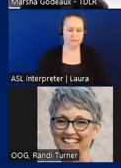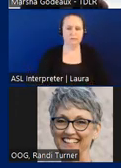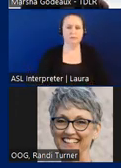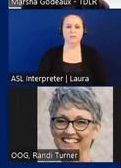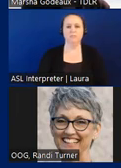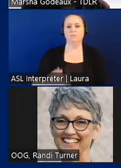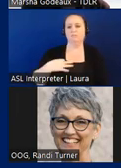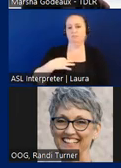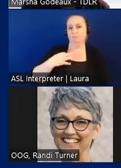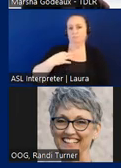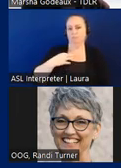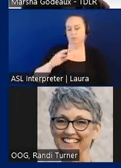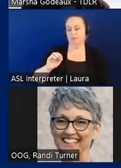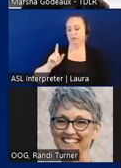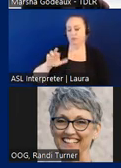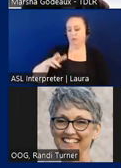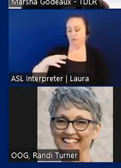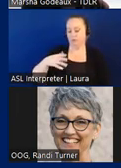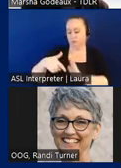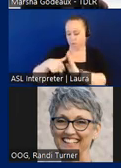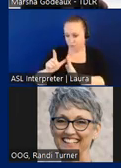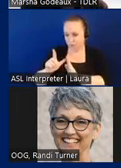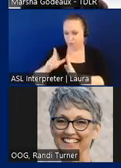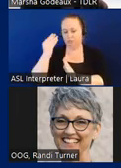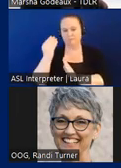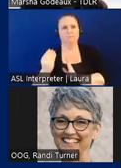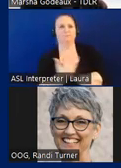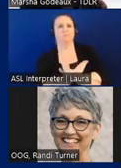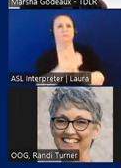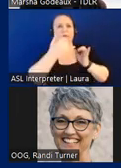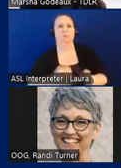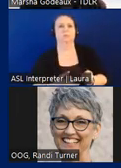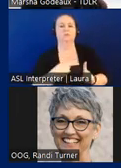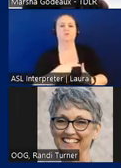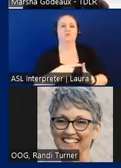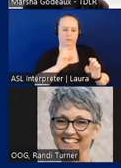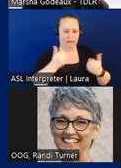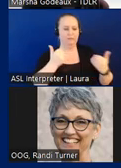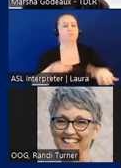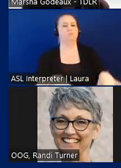been reviewed by tdlr we'll will notify you the individual they're eligible to take the test it's